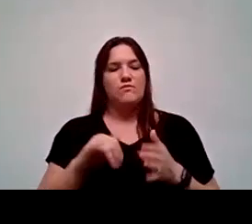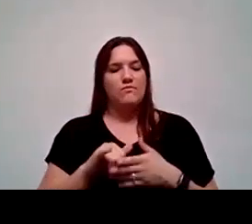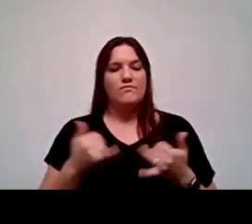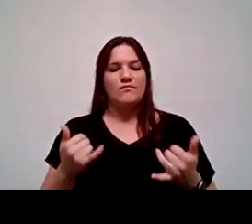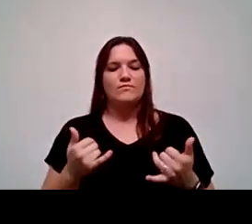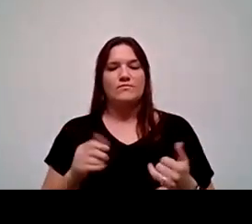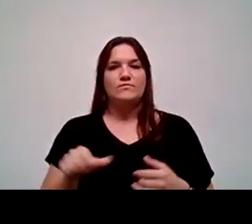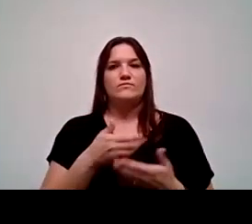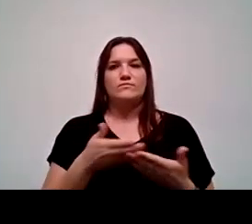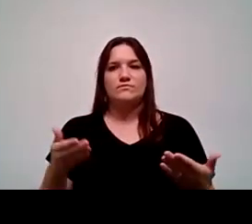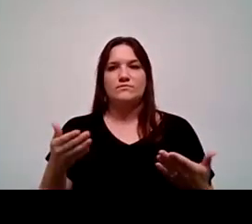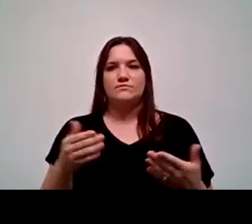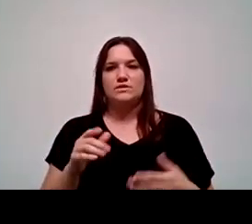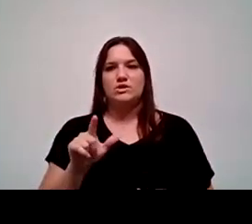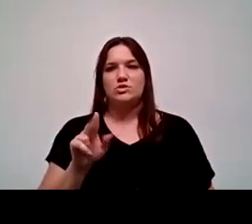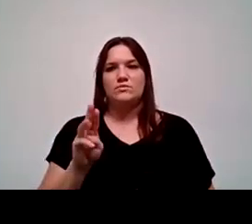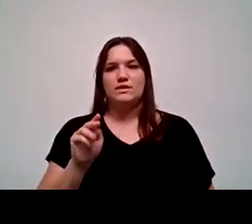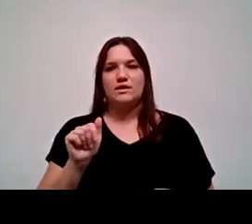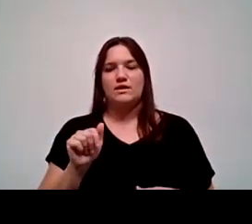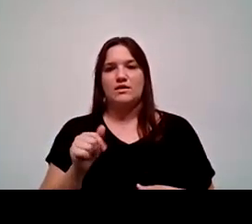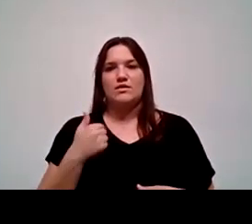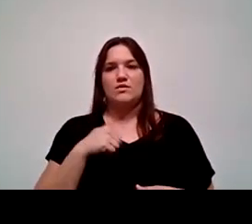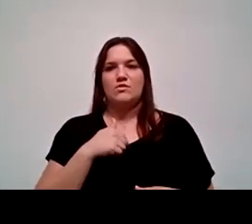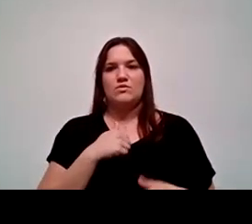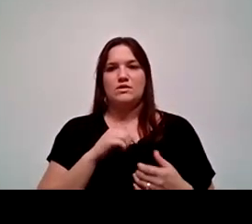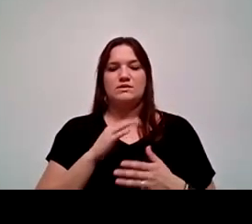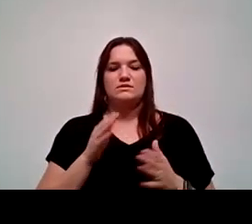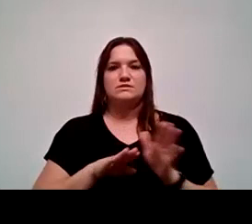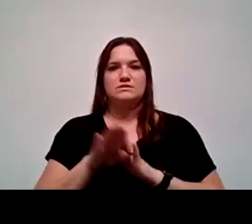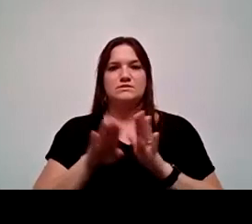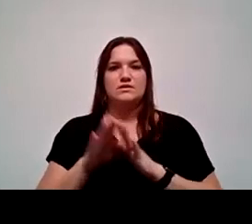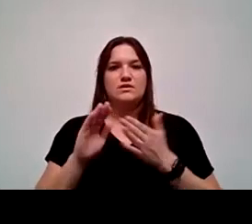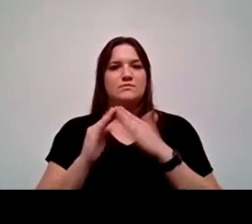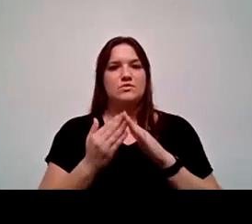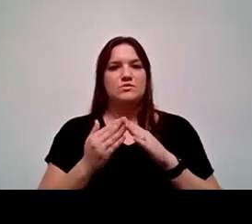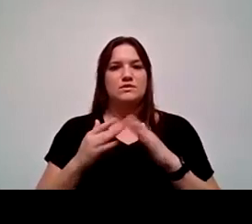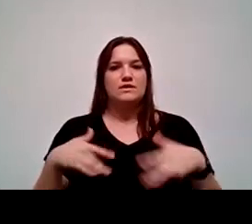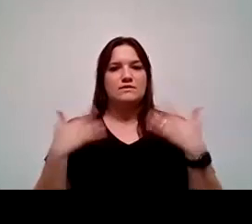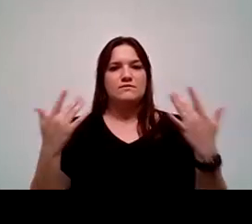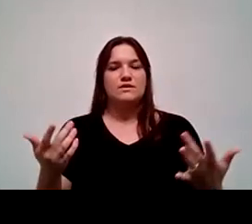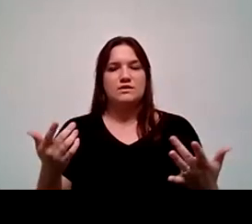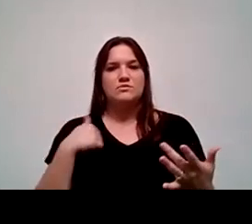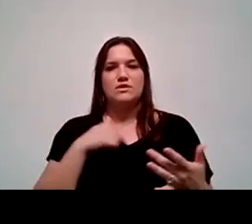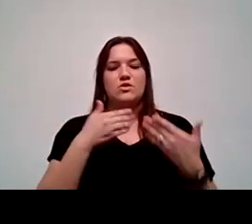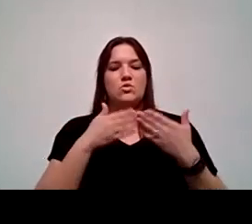Another thing with the Lumina Foundation was to develop community events on our campus. We had an open house in April.